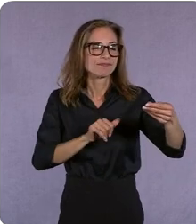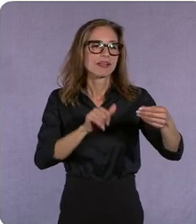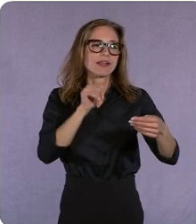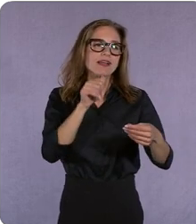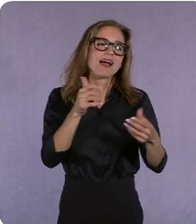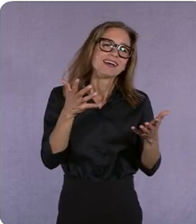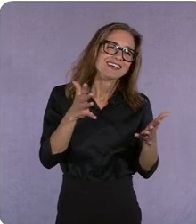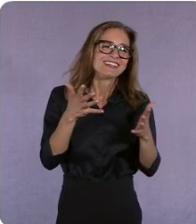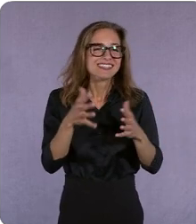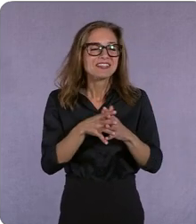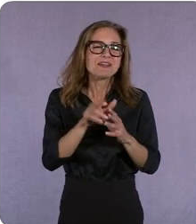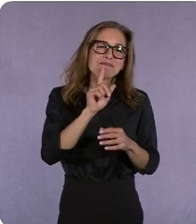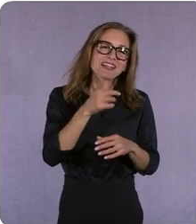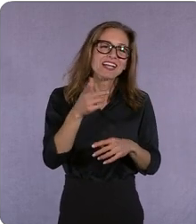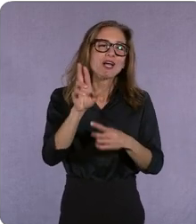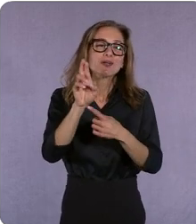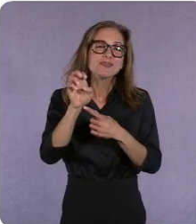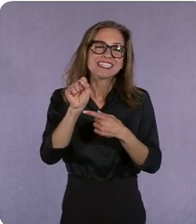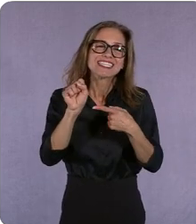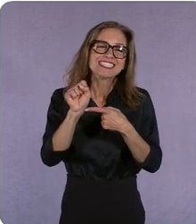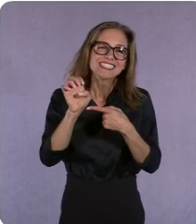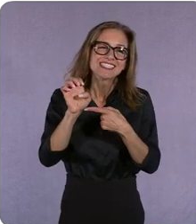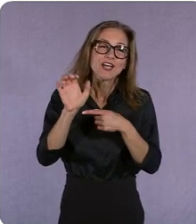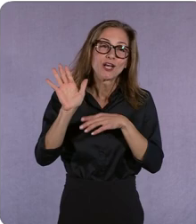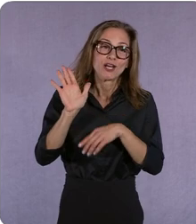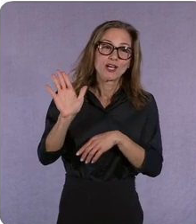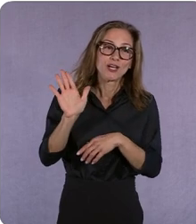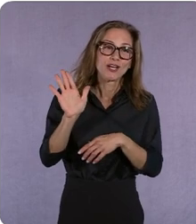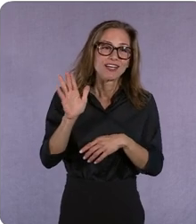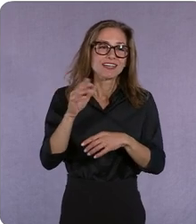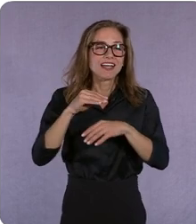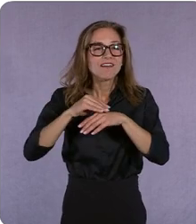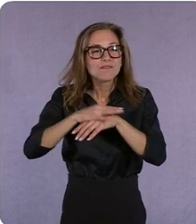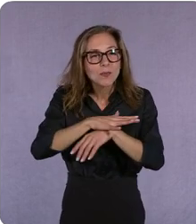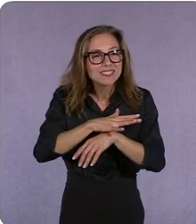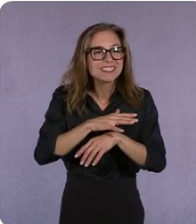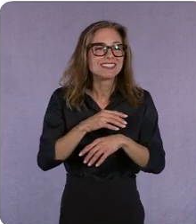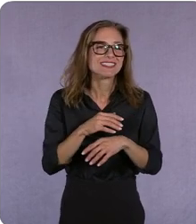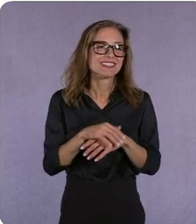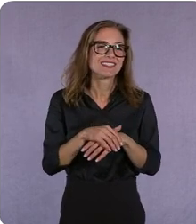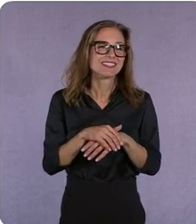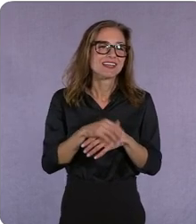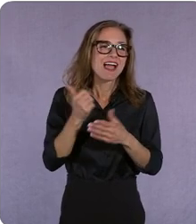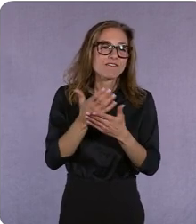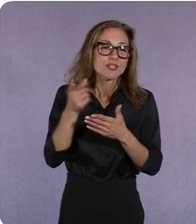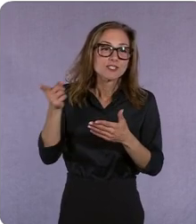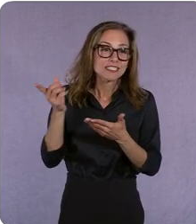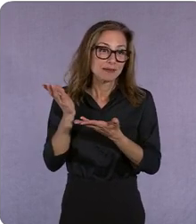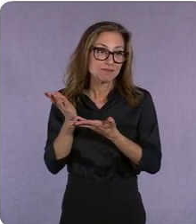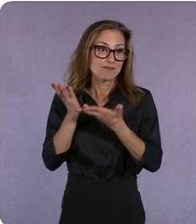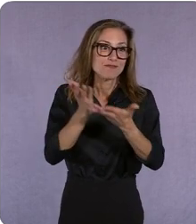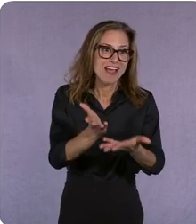her influence and everything she bought, you know, and her history and already working as